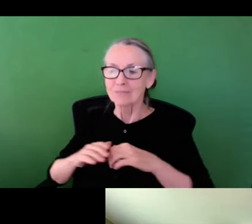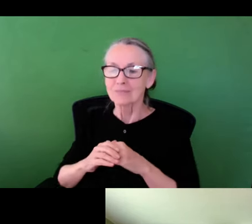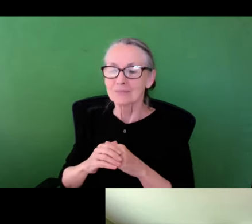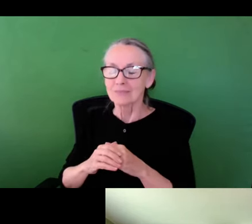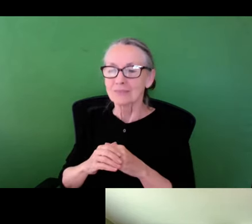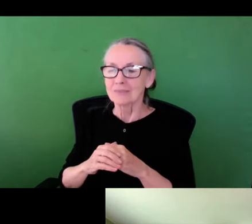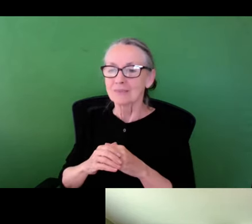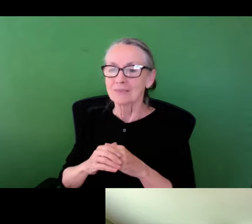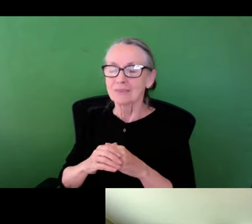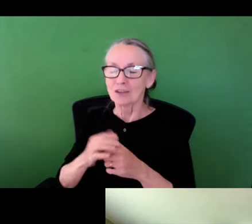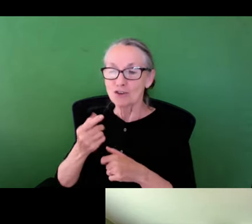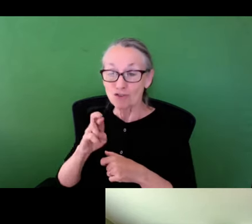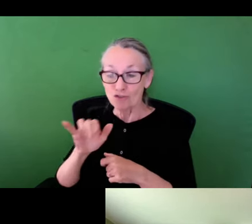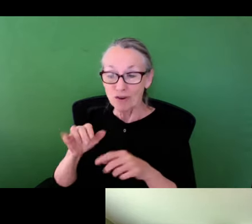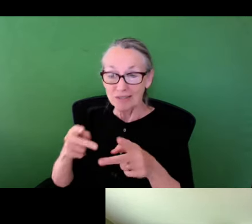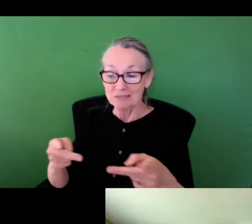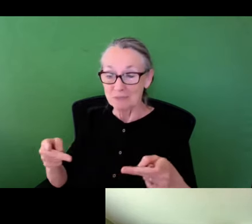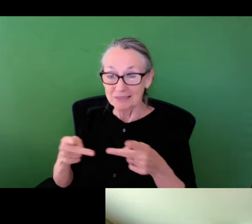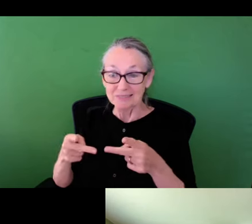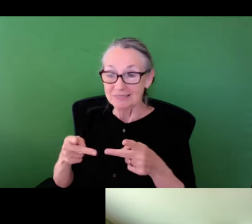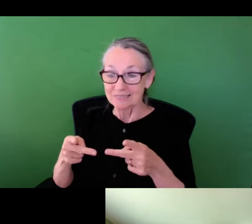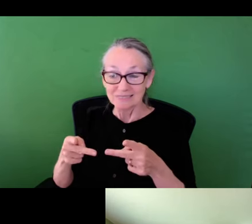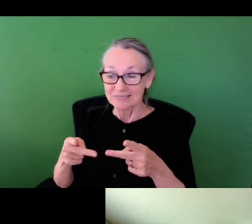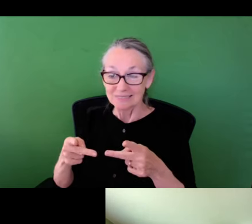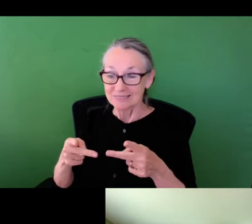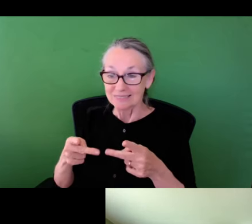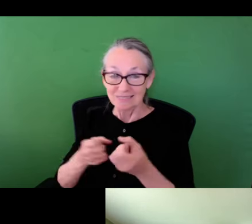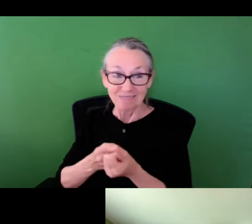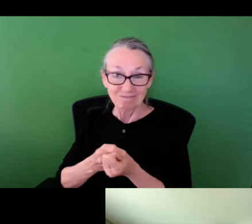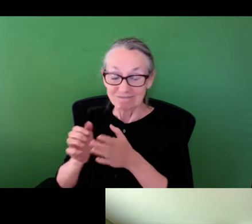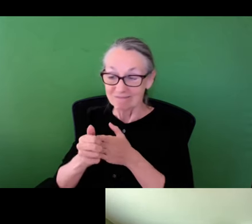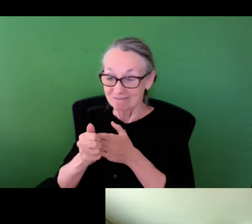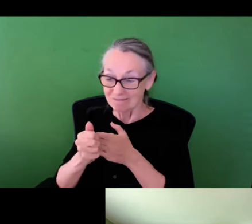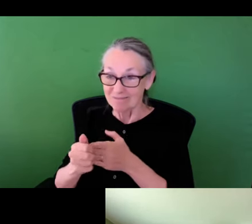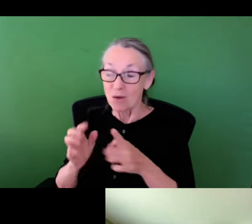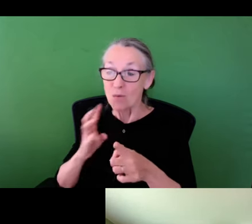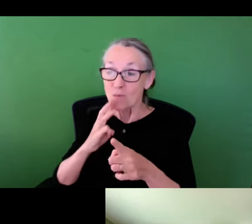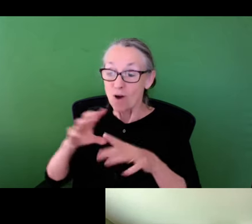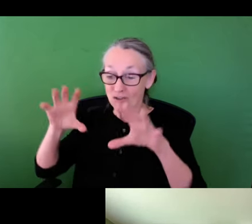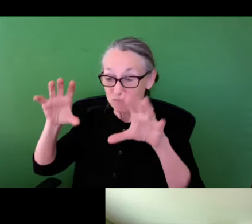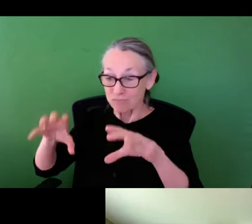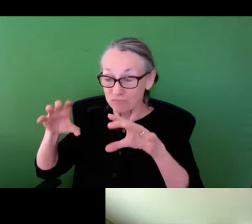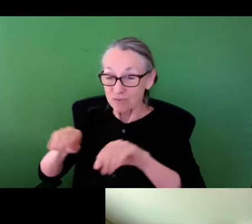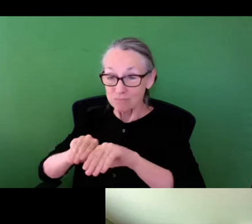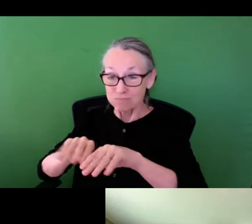impervious pavement and cover and sort of rolling out the grid in terms of gray spaces, it doesn't set us up